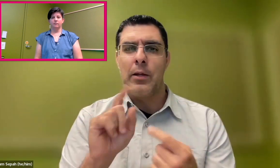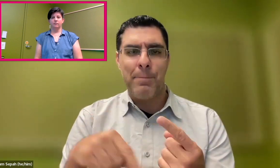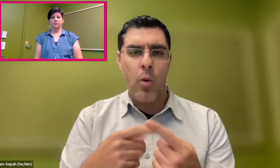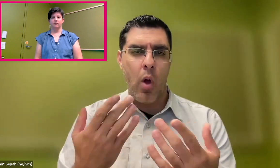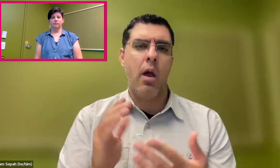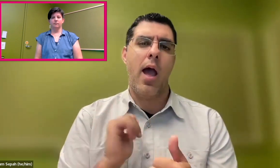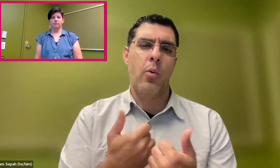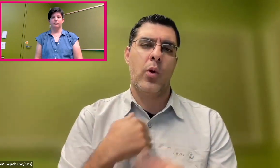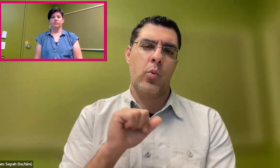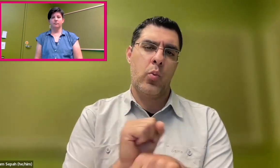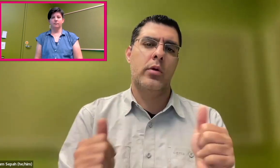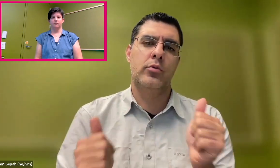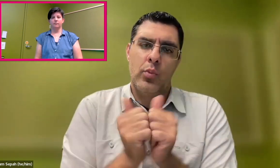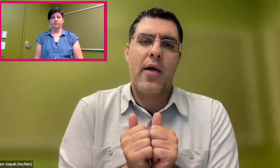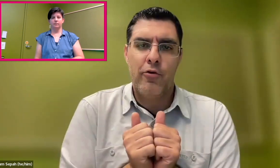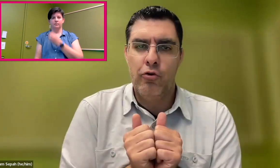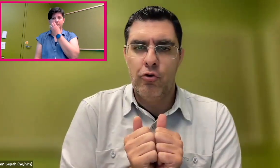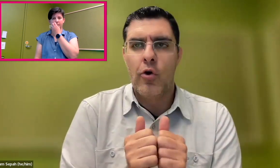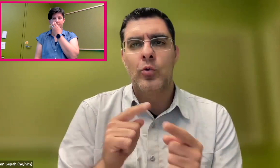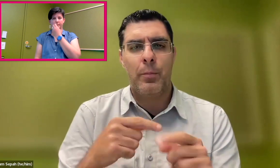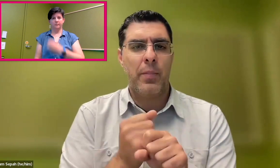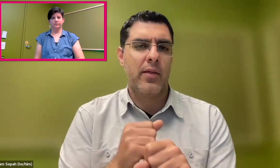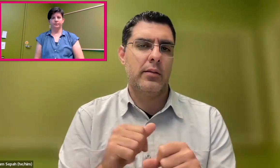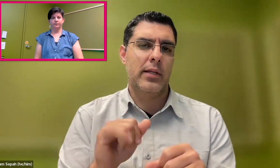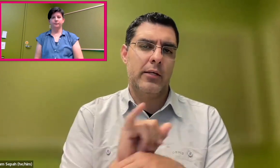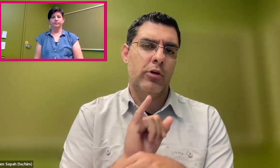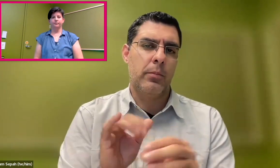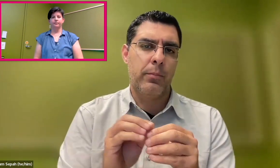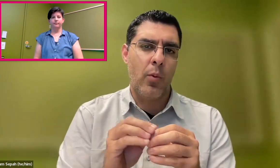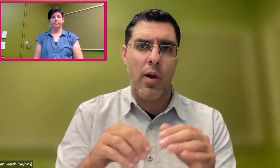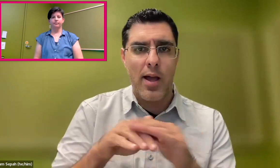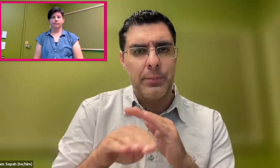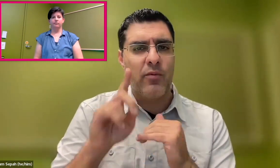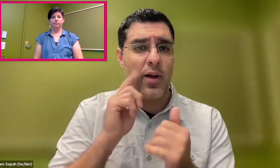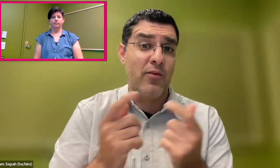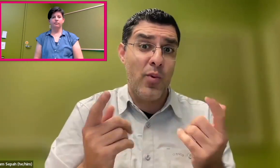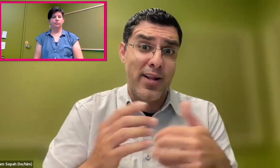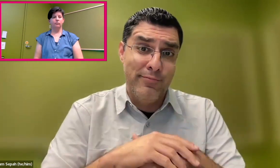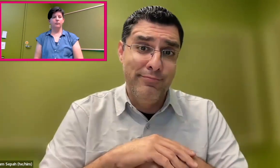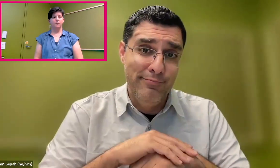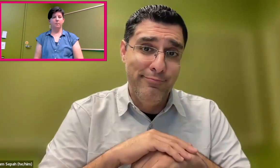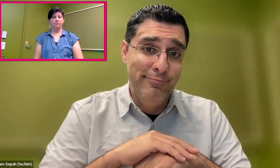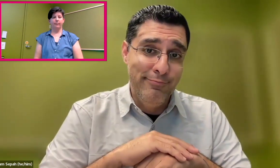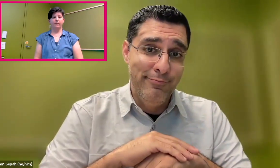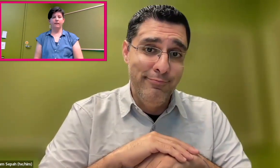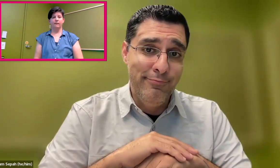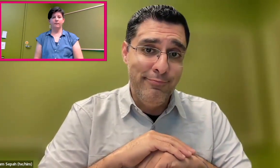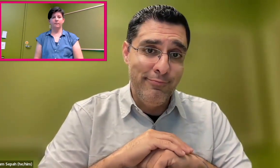So it's really, in the future, about how we work together to make life more accessible for all.